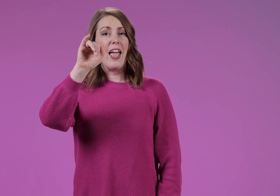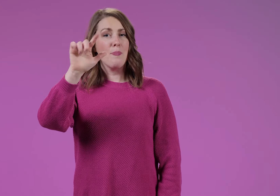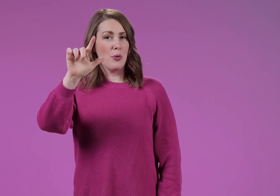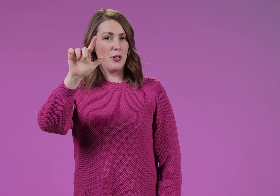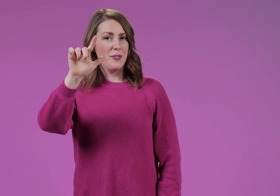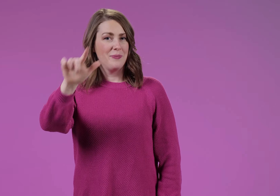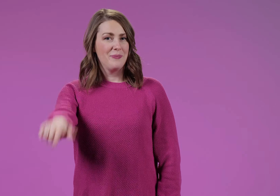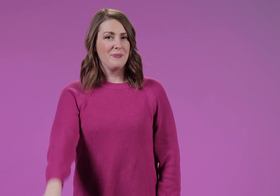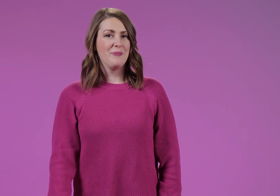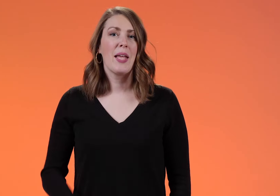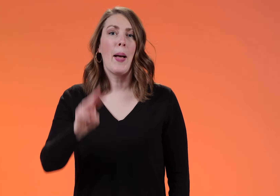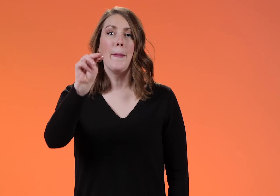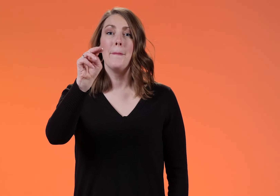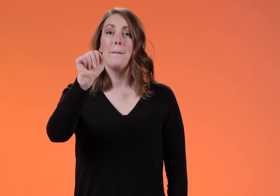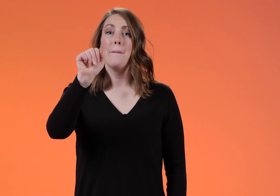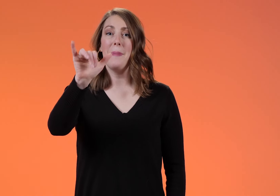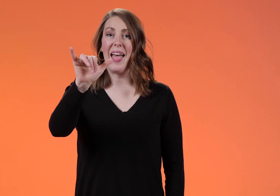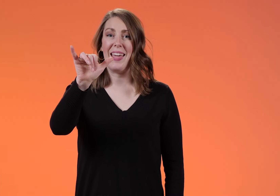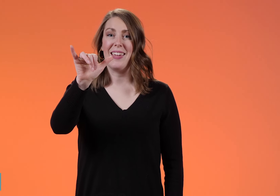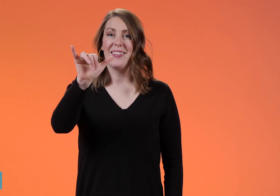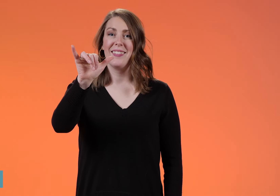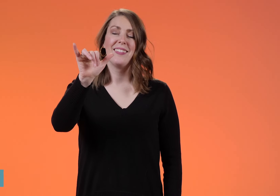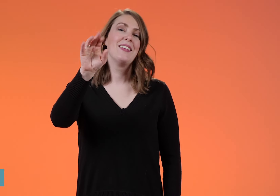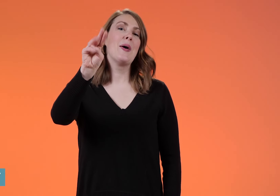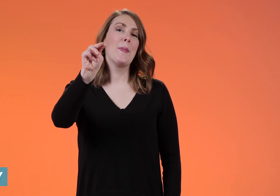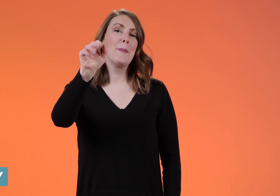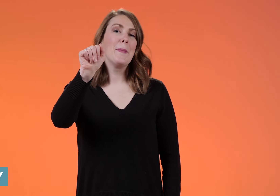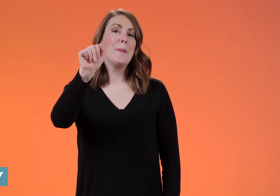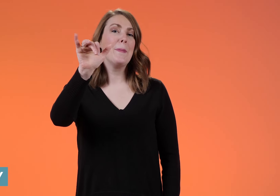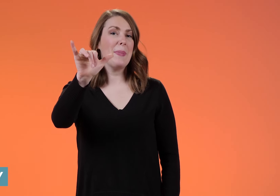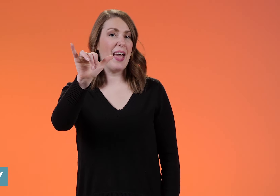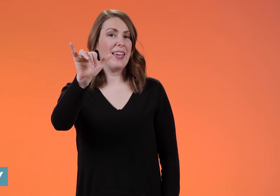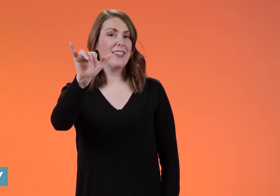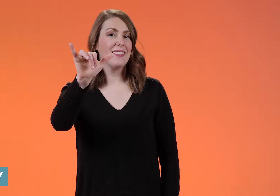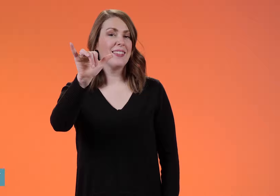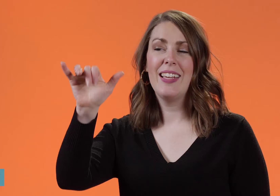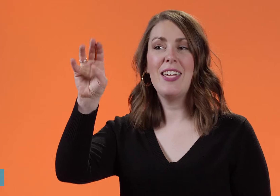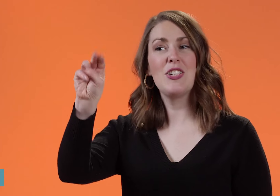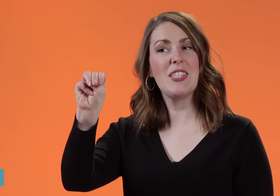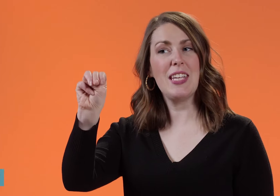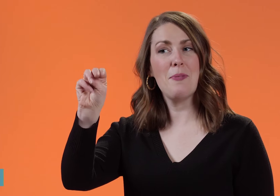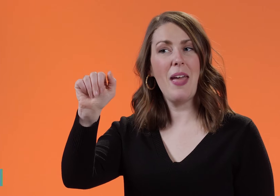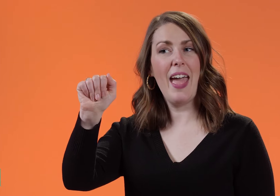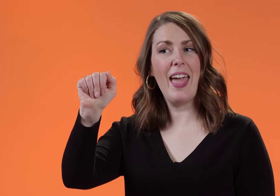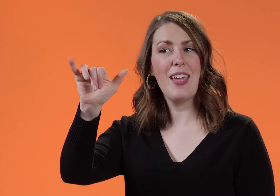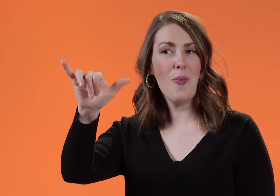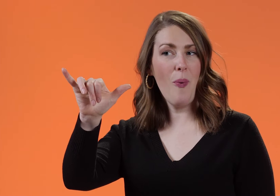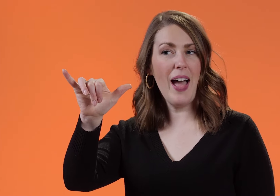APRIL MAY MAY It's just M-A-Y.